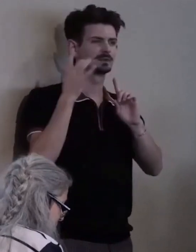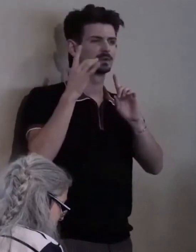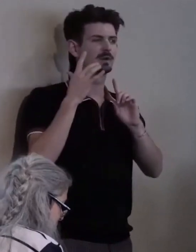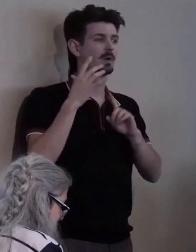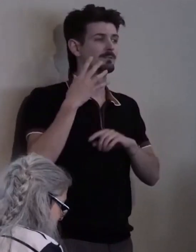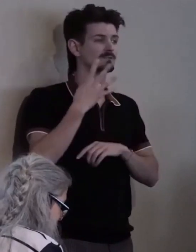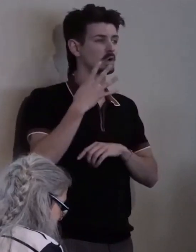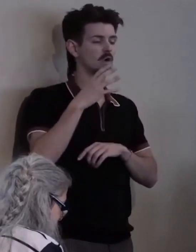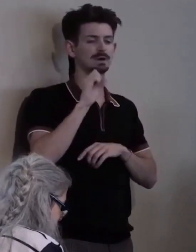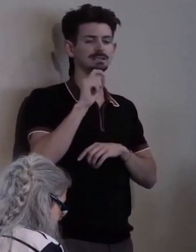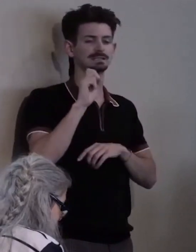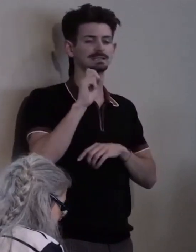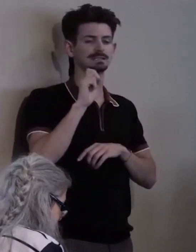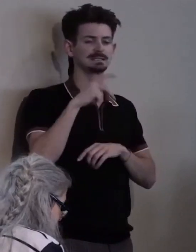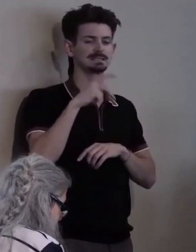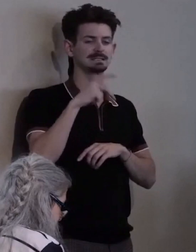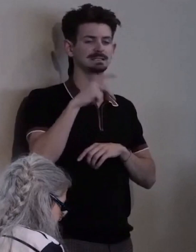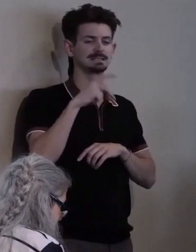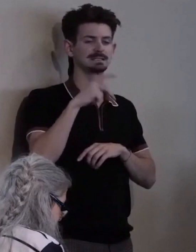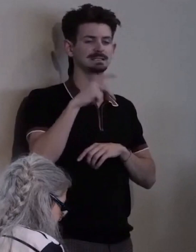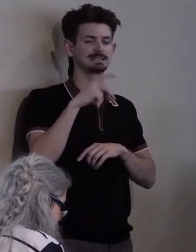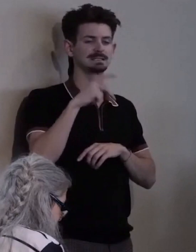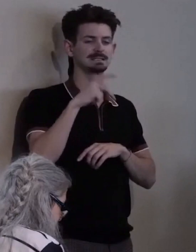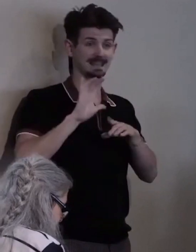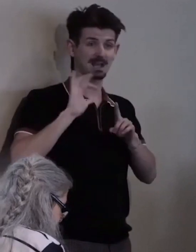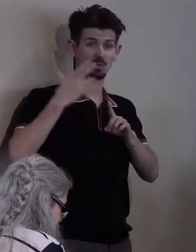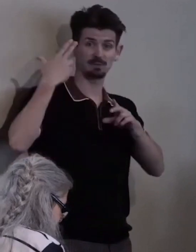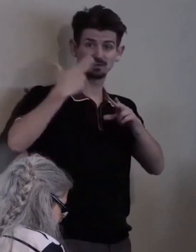and that reputation continues today.